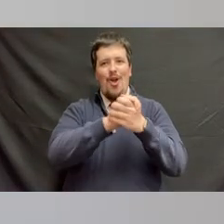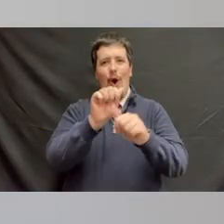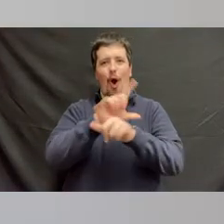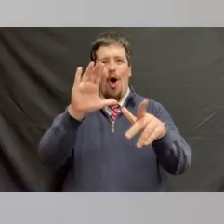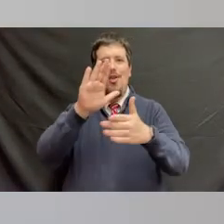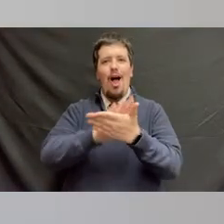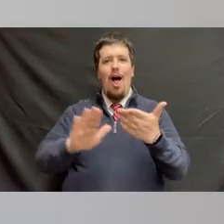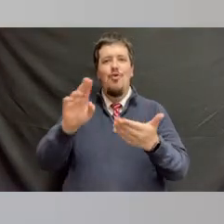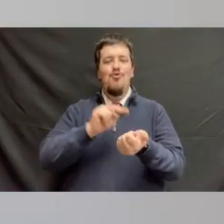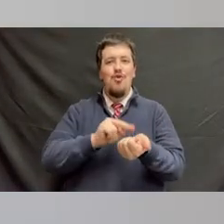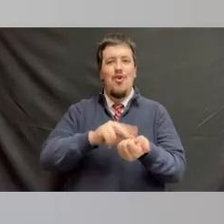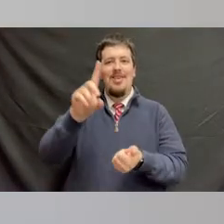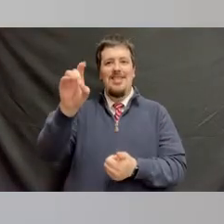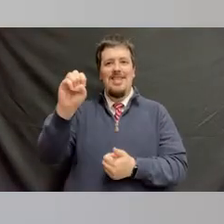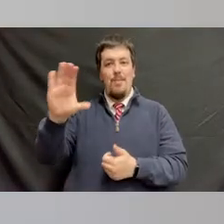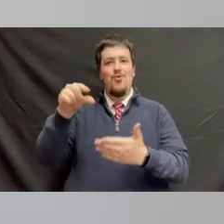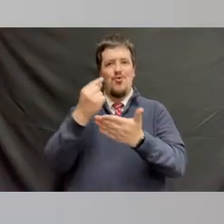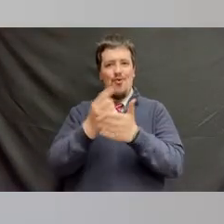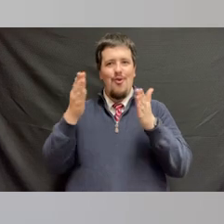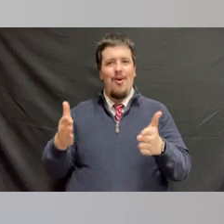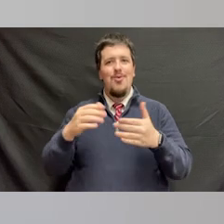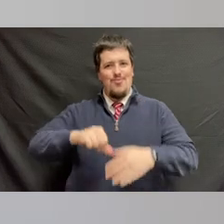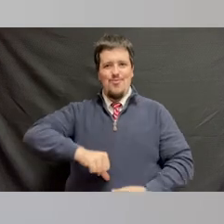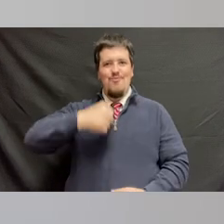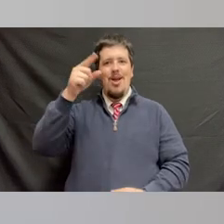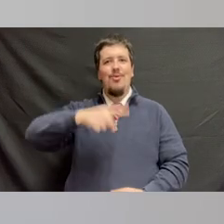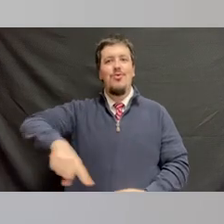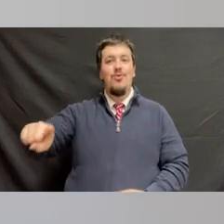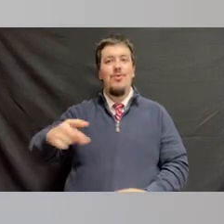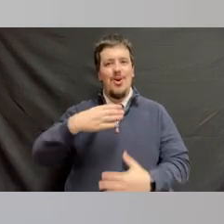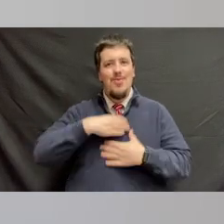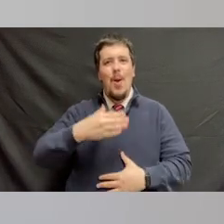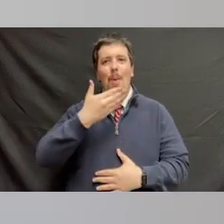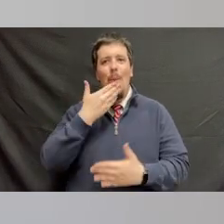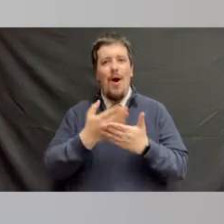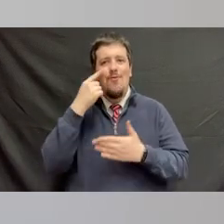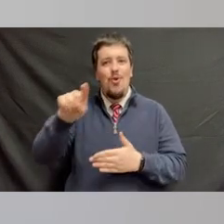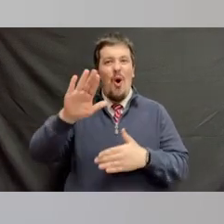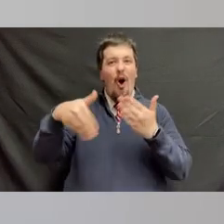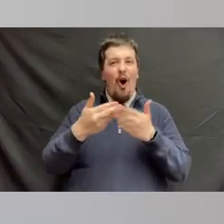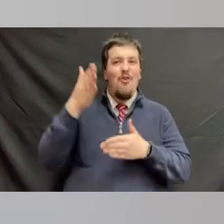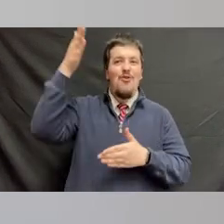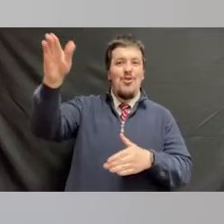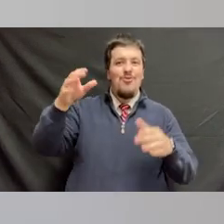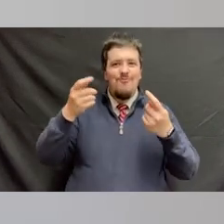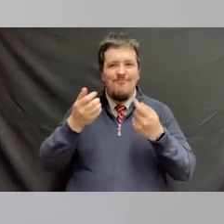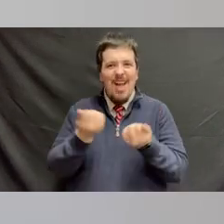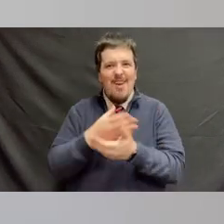to all of the College of Nursing December graduates. We're all so very proud of you. I want to wish you well on all of your future endeavors.